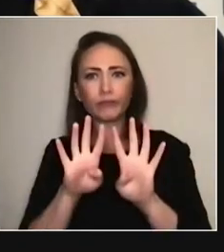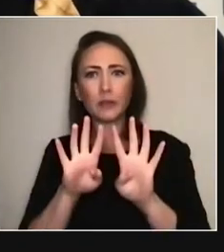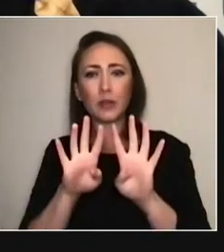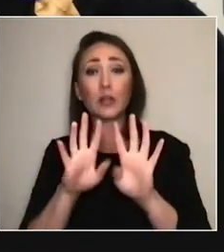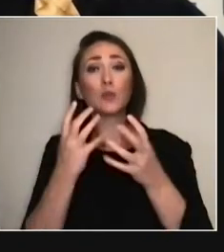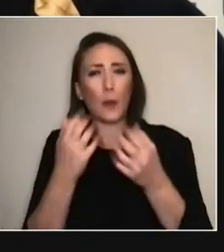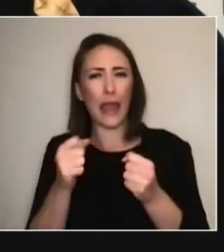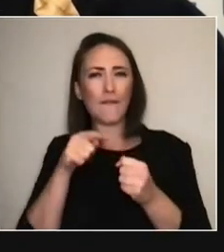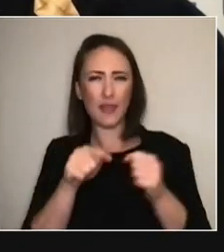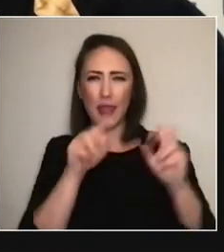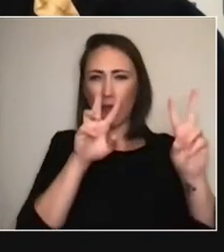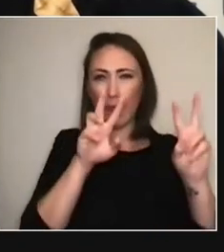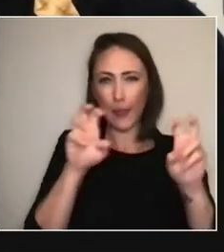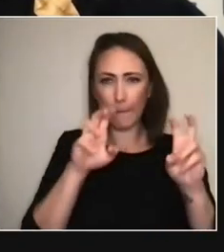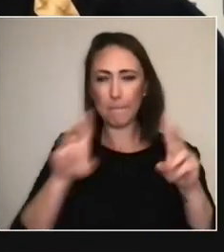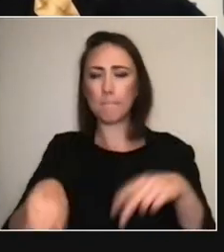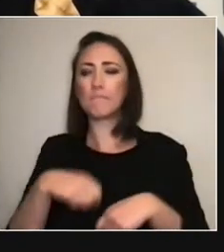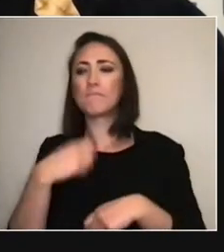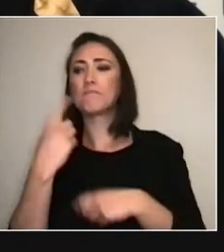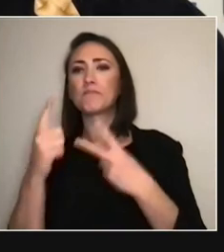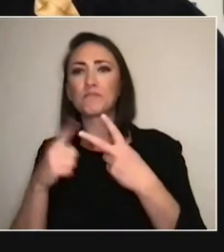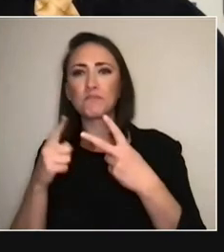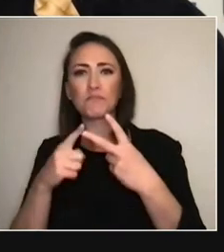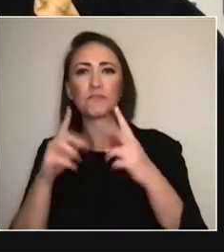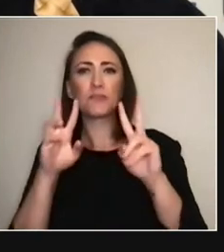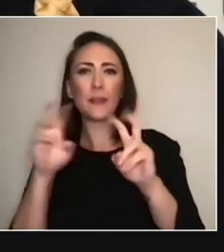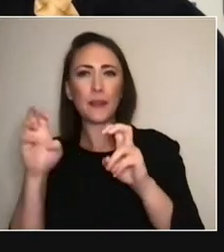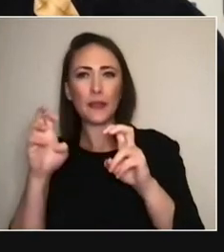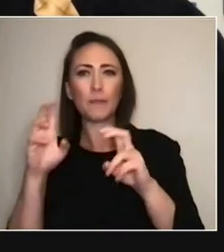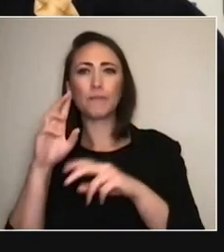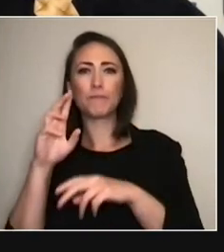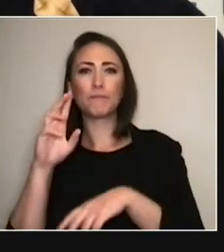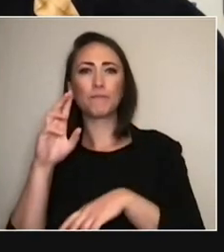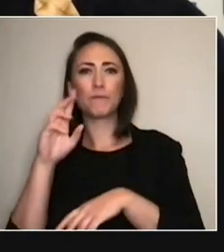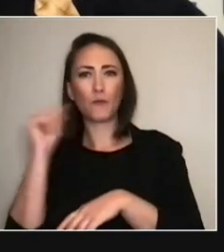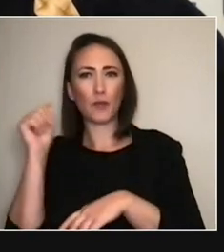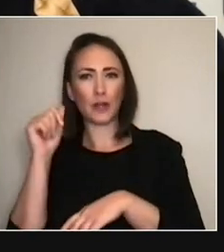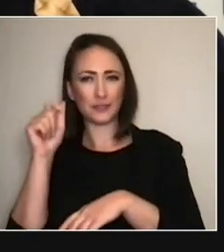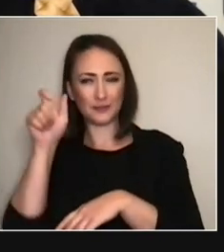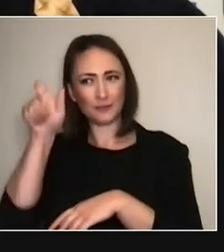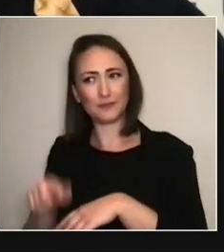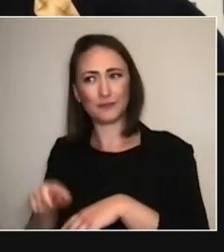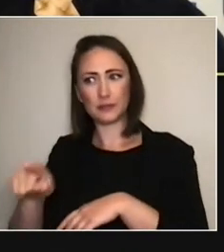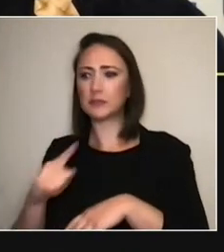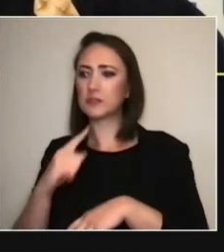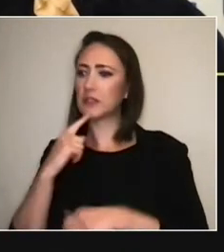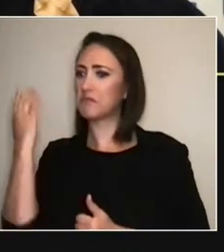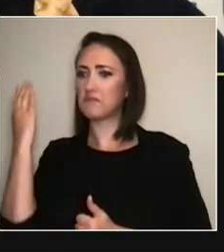There's this French choreographer called Jérôme Bel who said, 'I'm never getting on a plane or train again,' which is very easy.